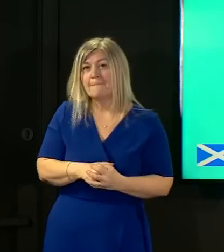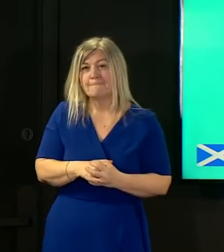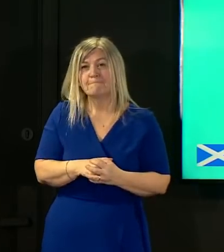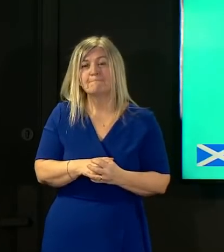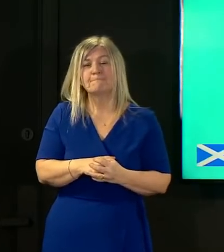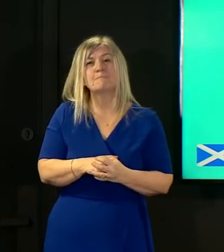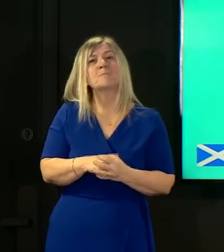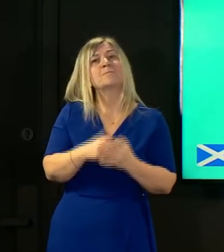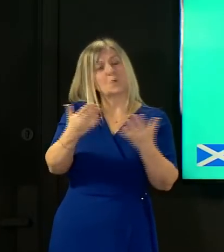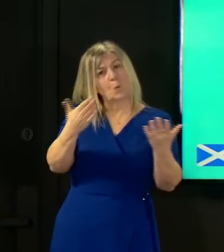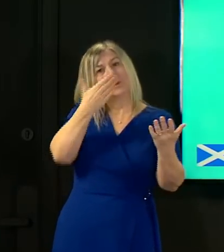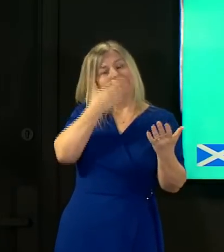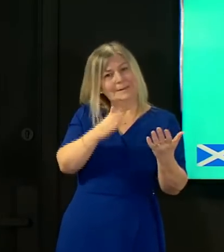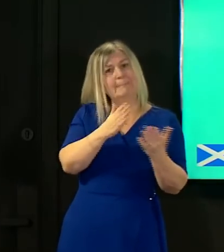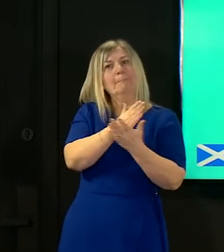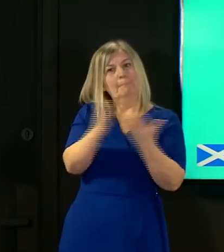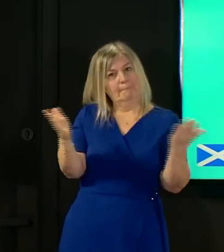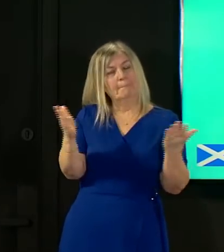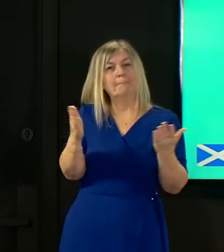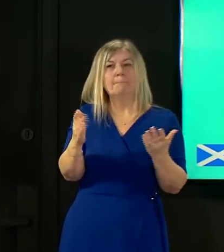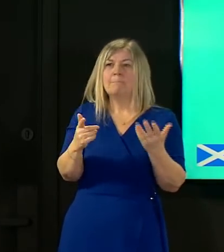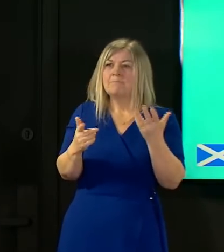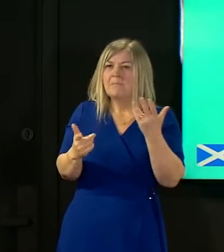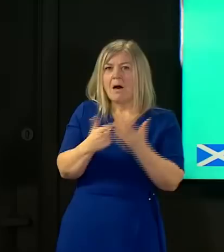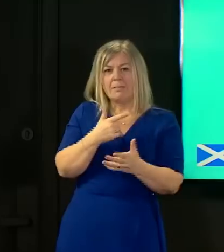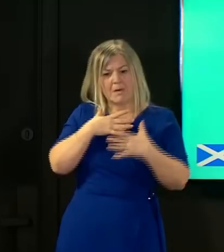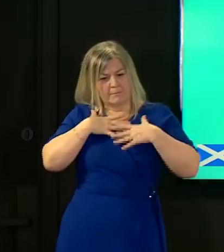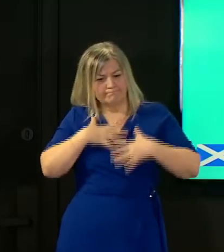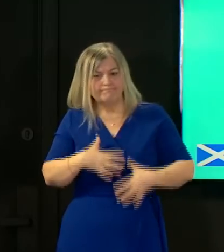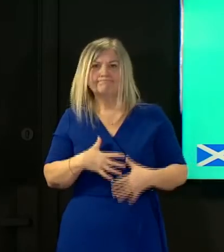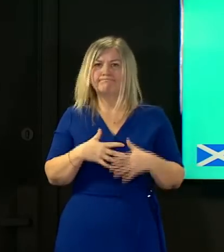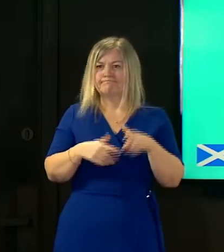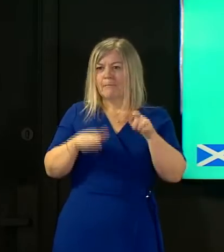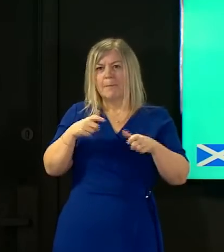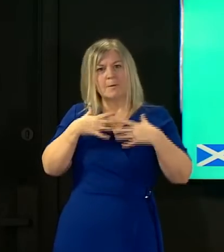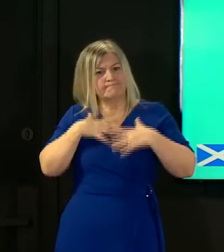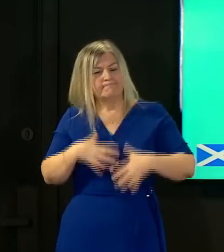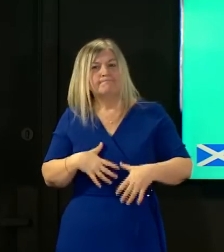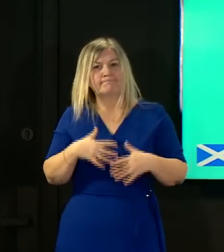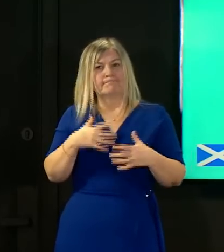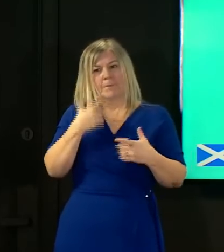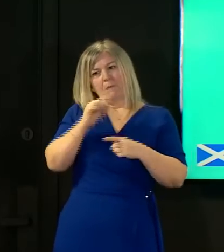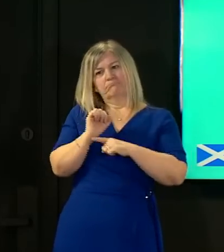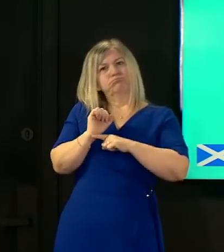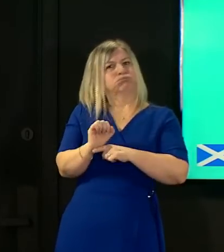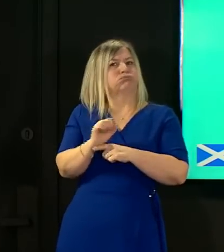becoming clearer that other parts of the immune system may have some additional residual impact if